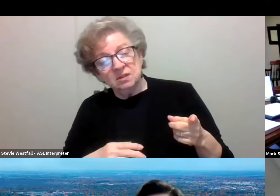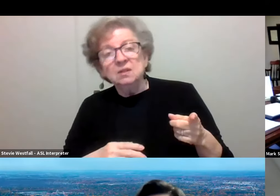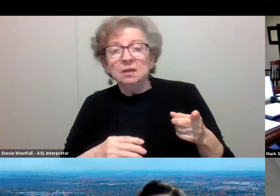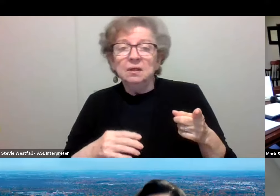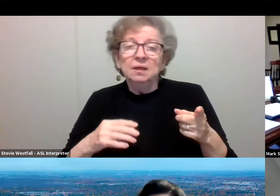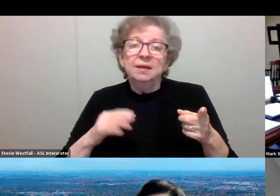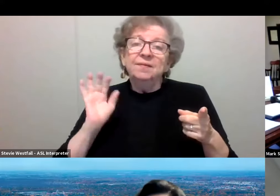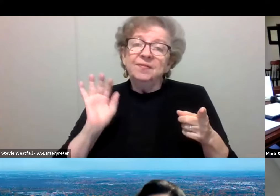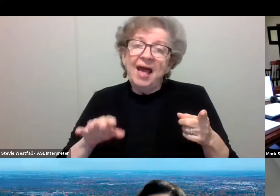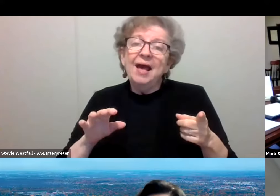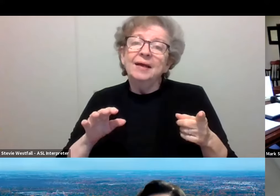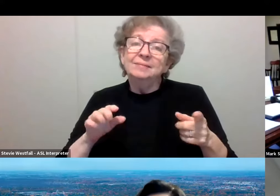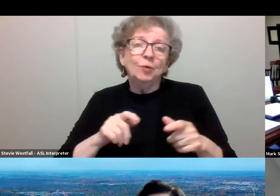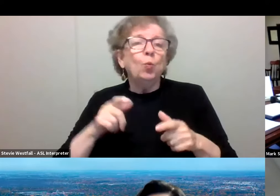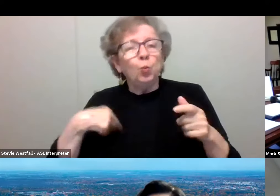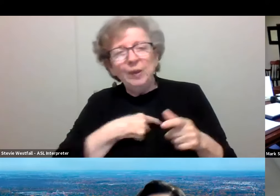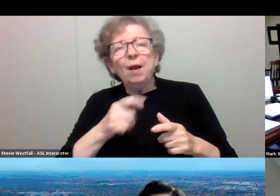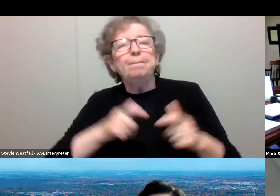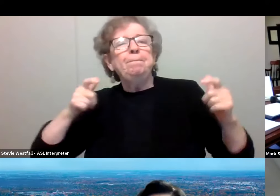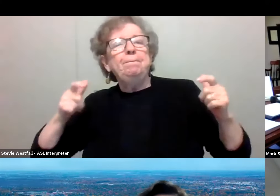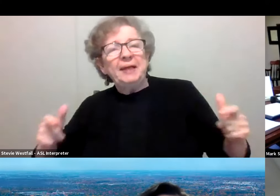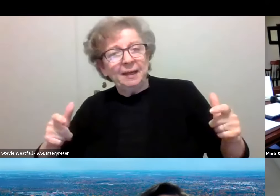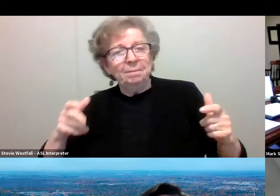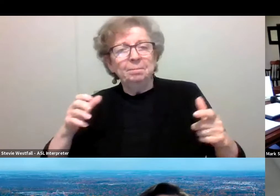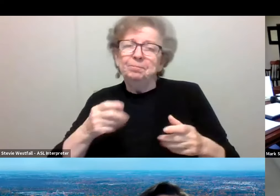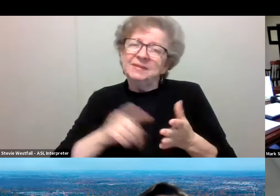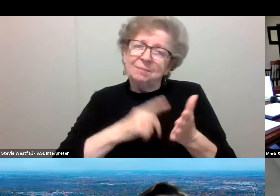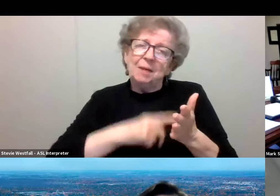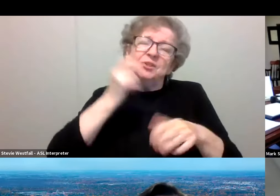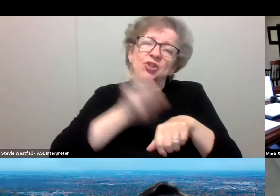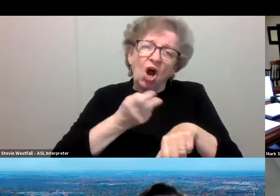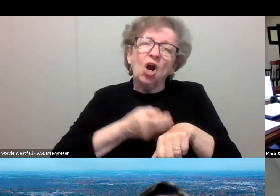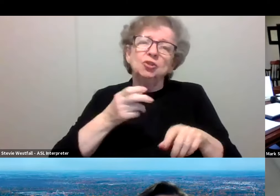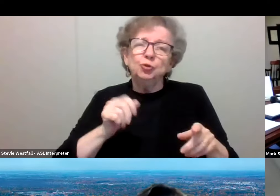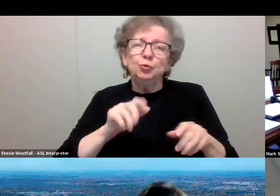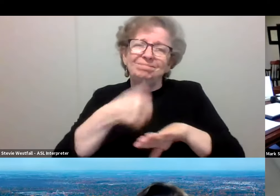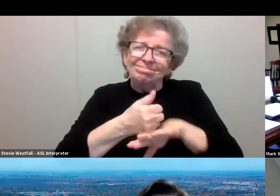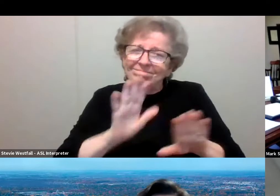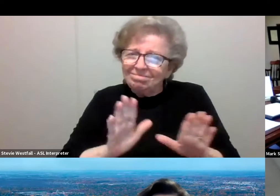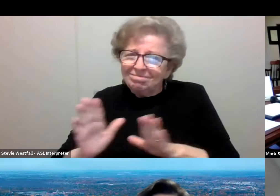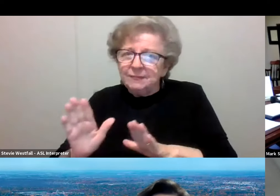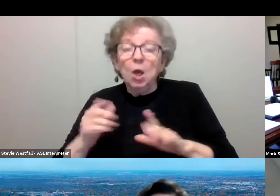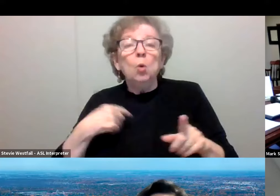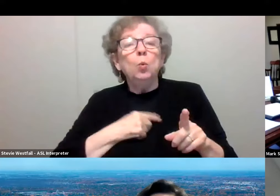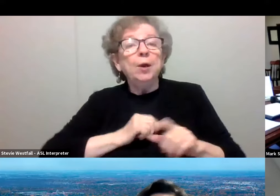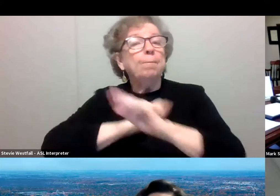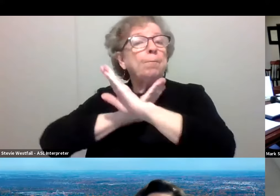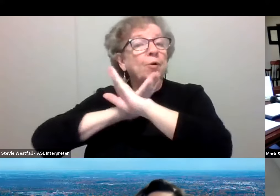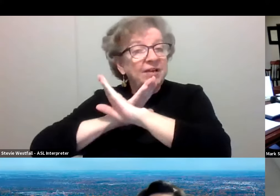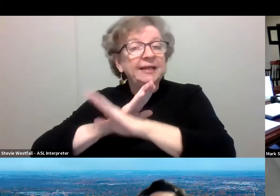does make it hard sometimes to find your people, but, you know, stick with it. And just a parting message. While we're preventing COVID, let's also think about being deliberate